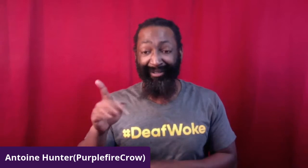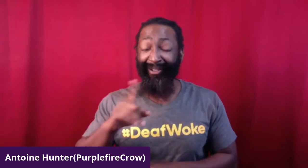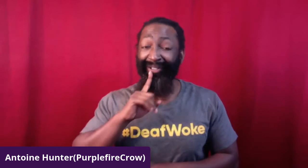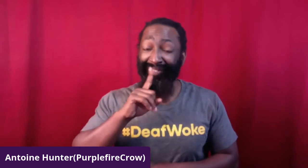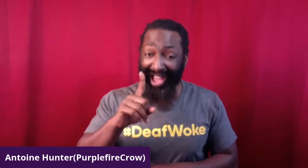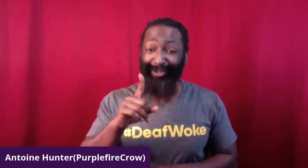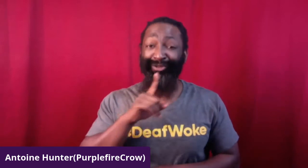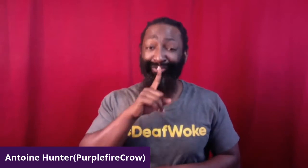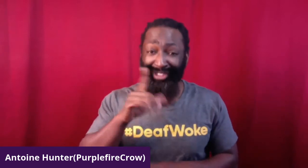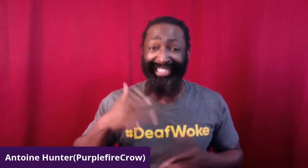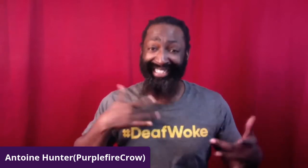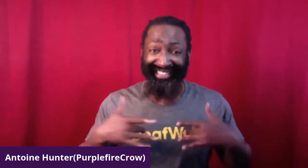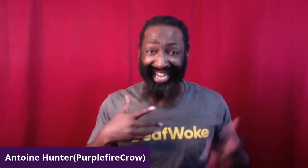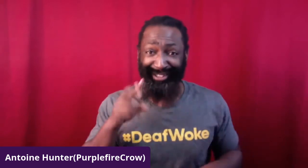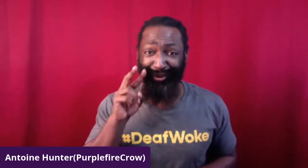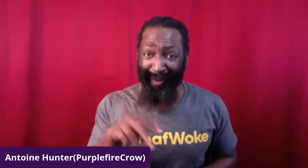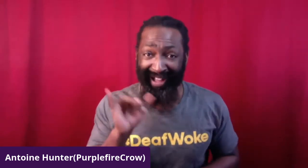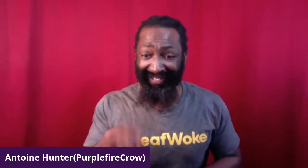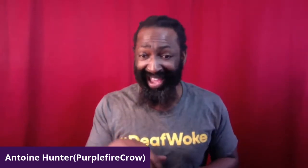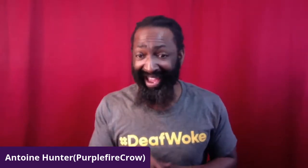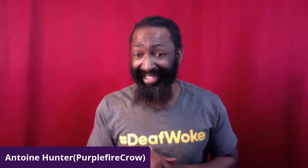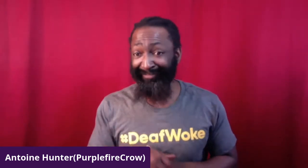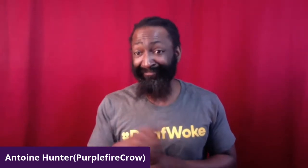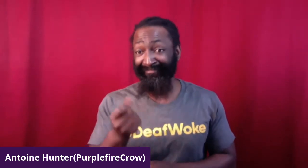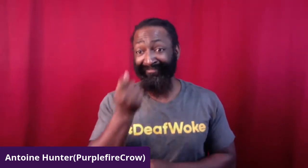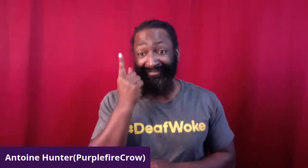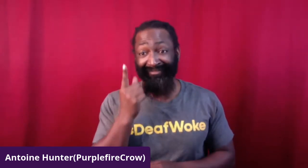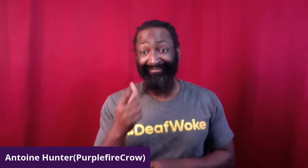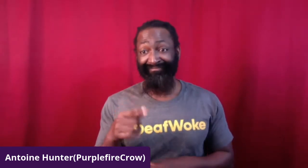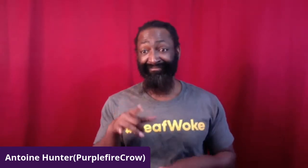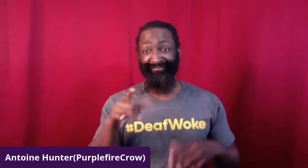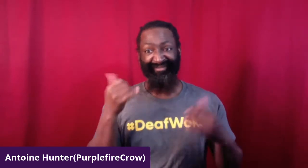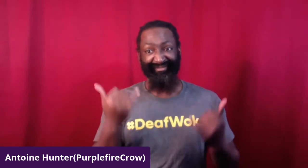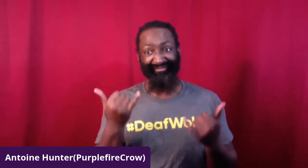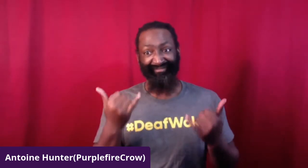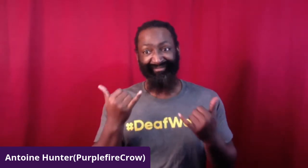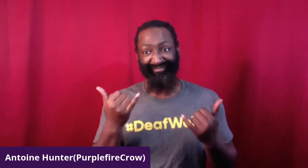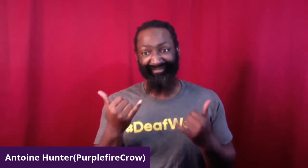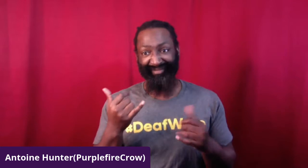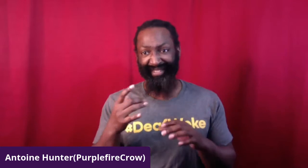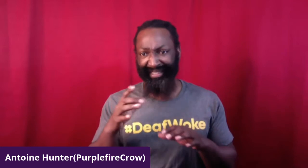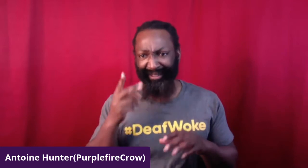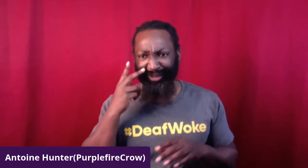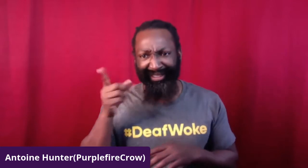to be a part of an international blockbuster film. So that was so exciting to watch.